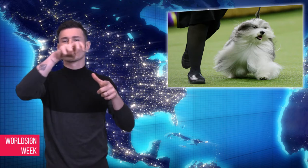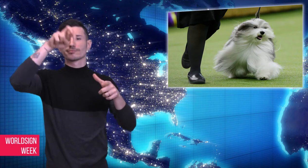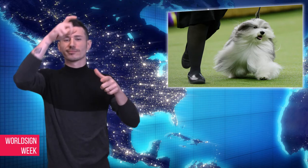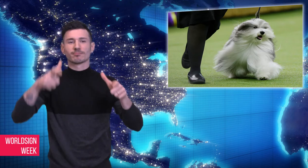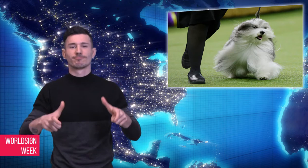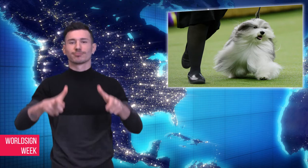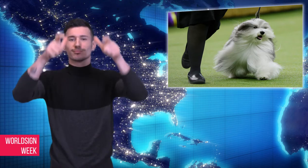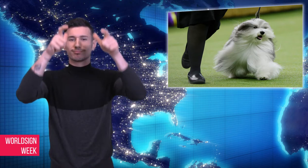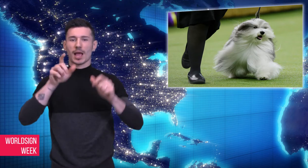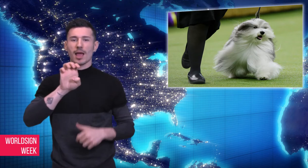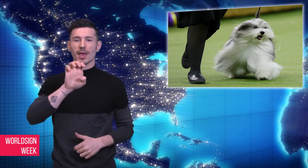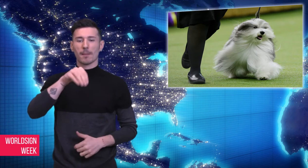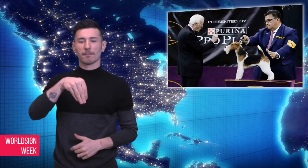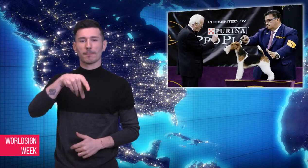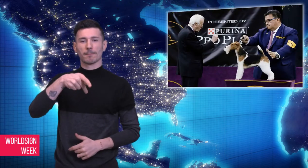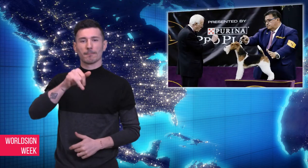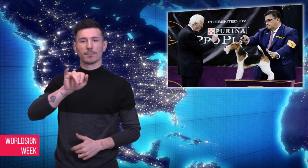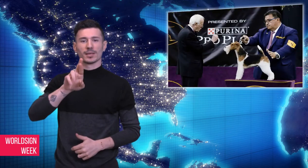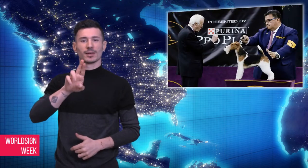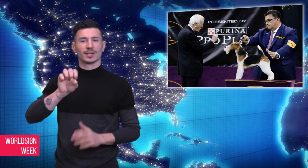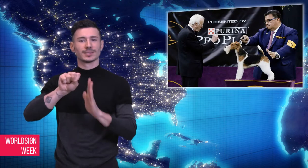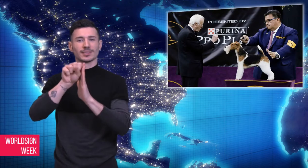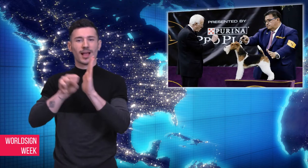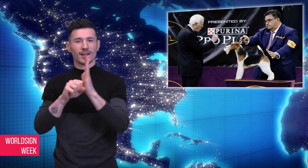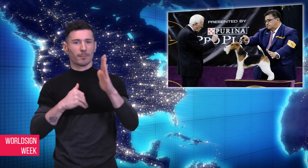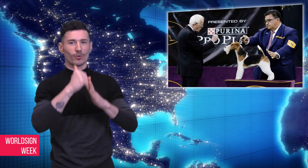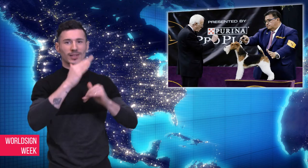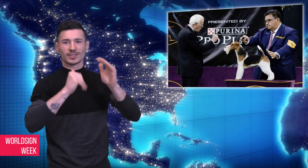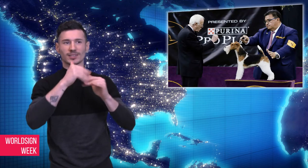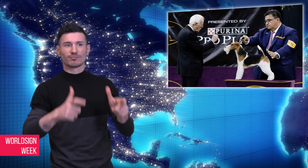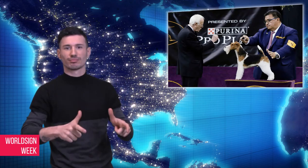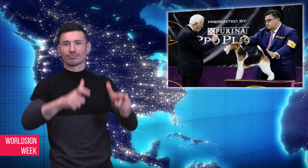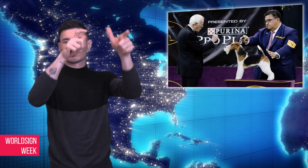trip to the Empire State Building the following day as a